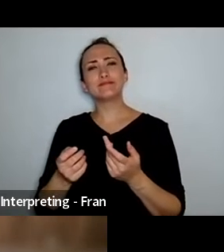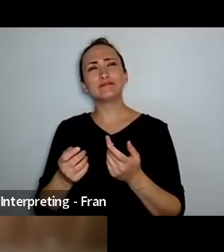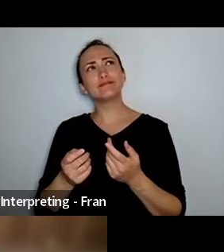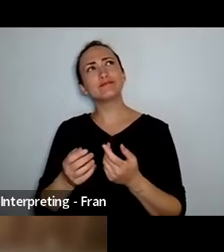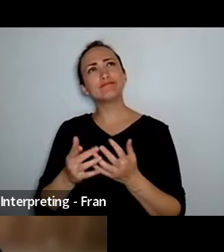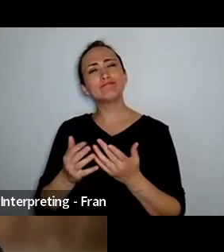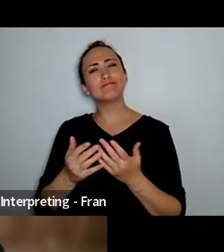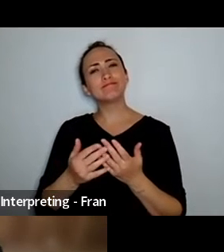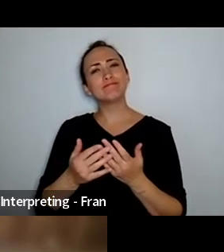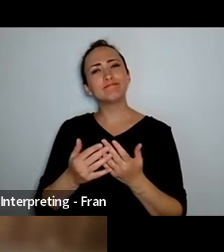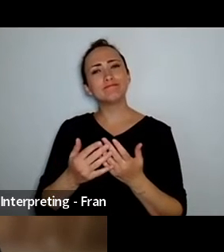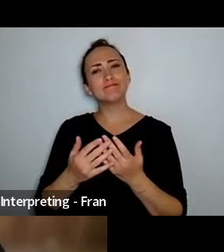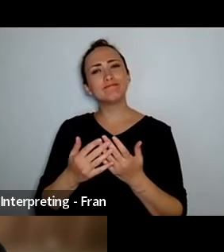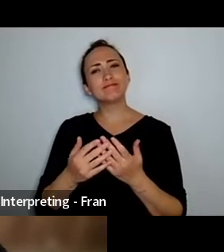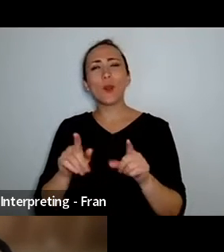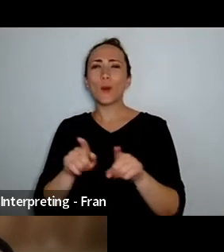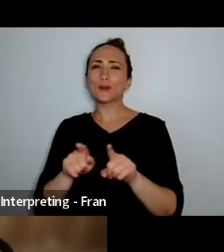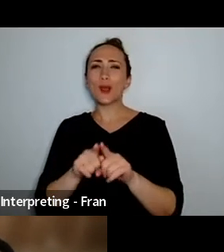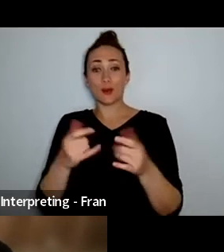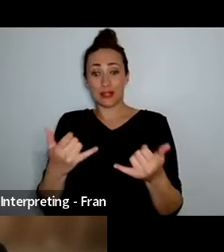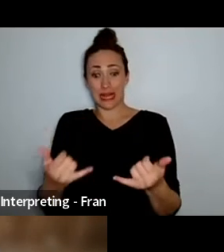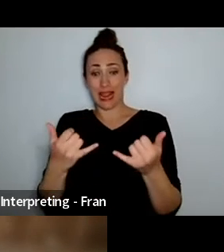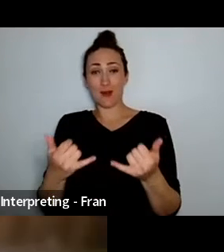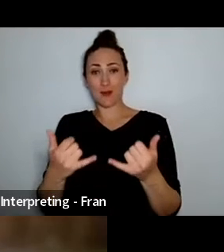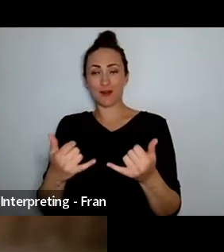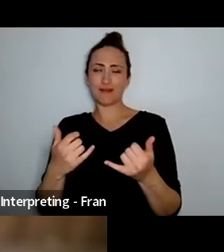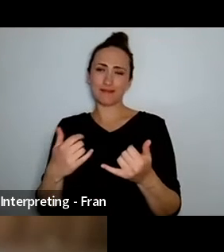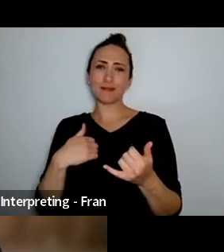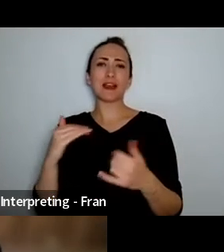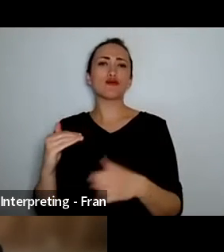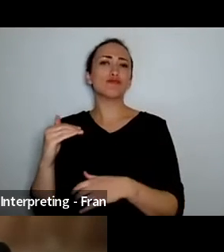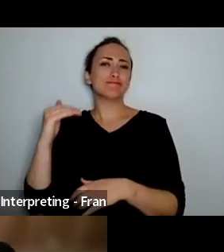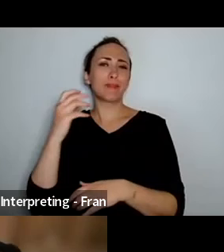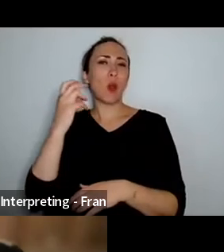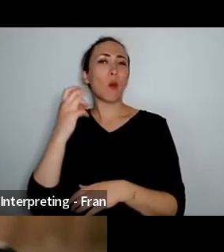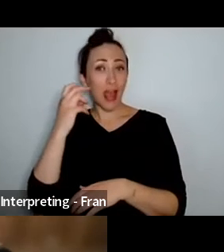and it's more so now as as I'm moving on through my life uh I never often look back I always look